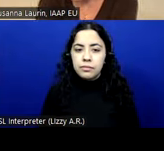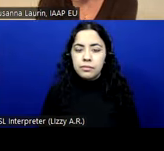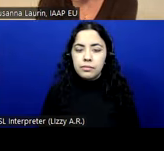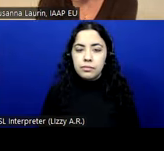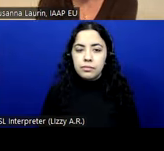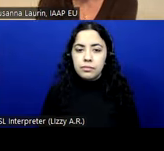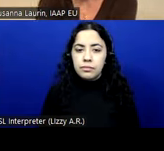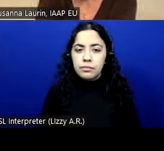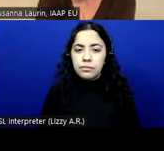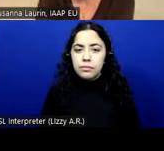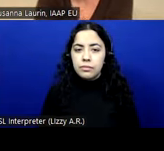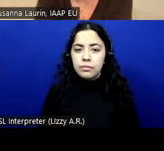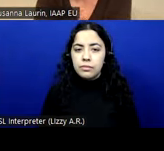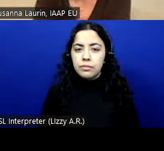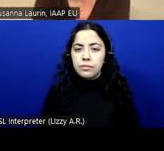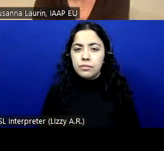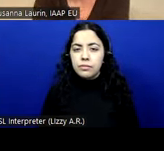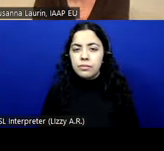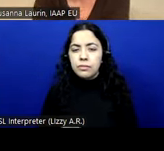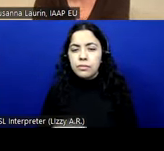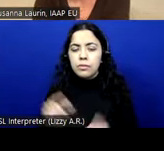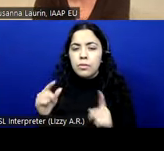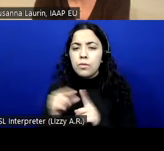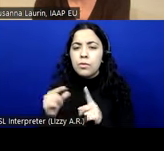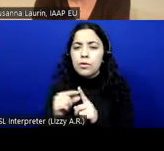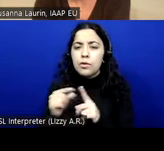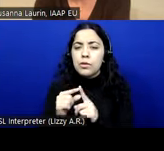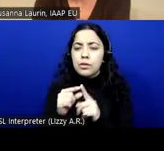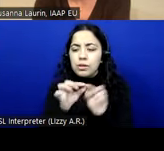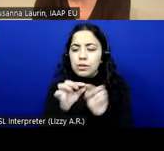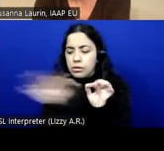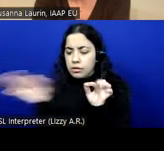the wording of the requirements in EN 301 549 is very small. Many of the requirements